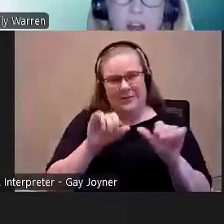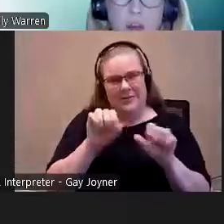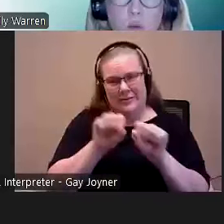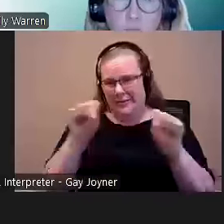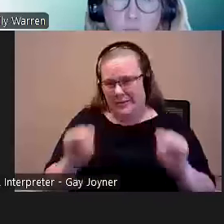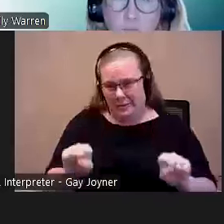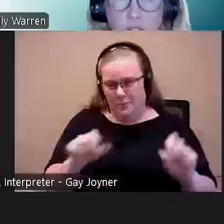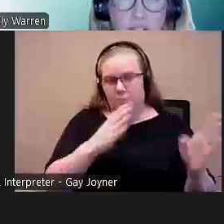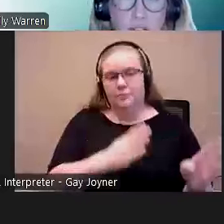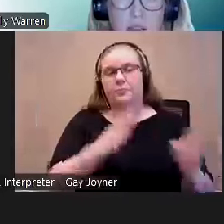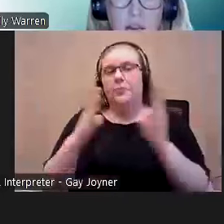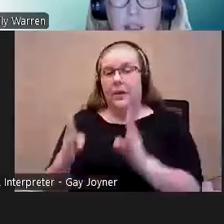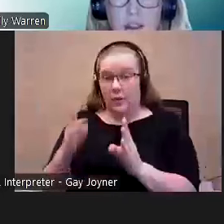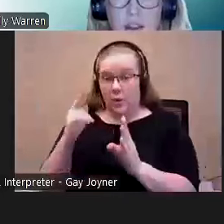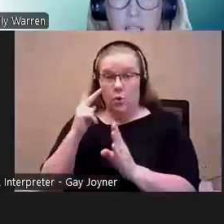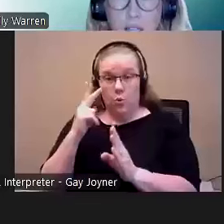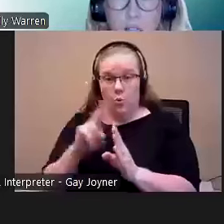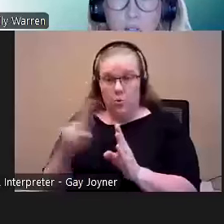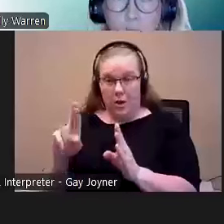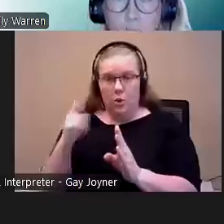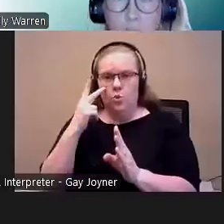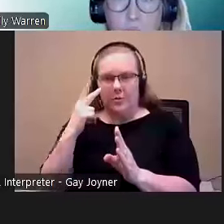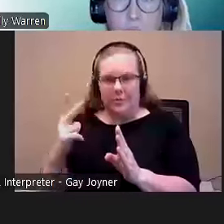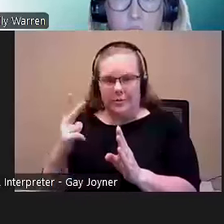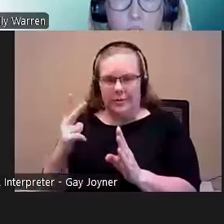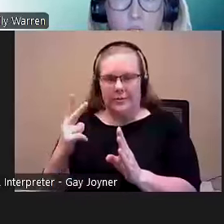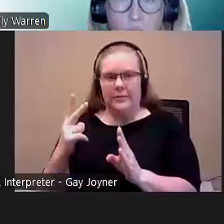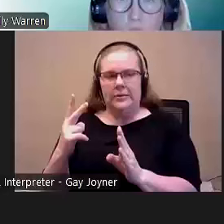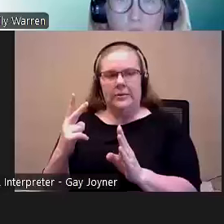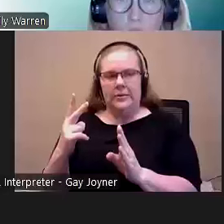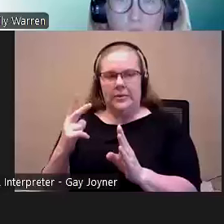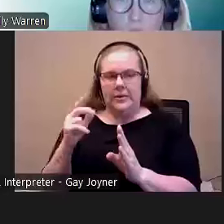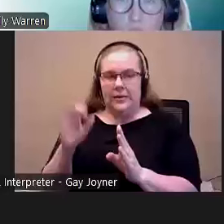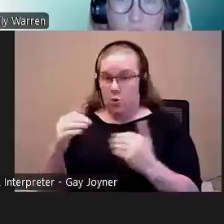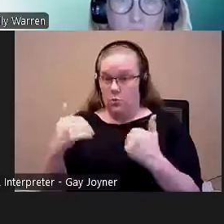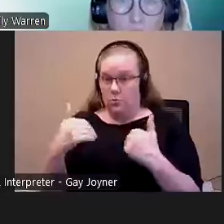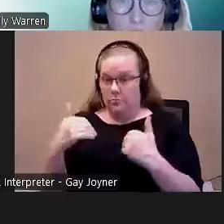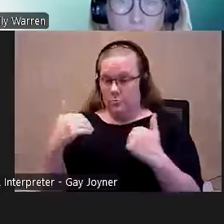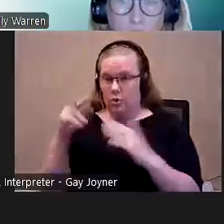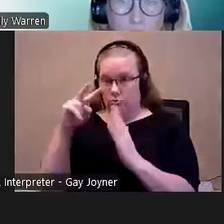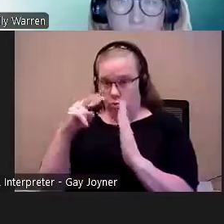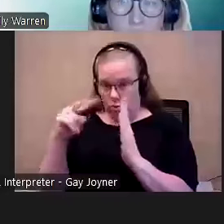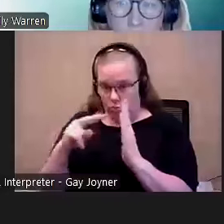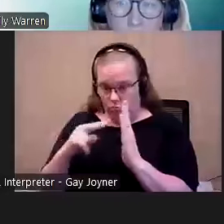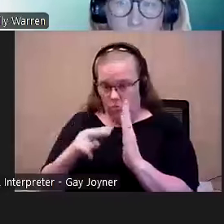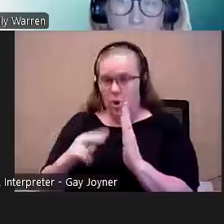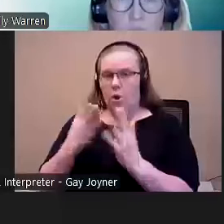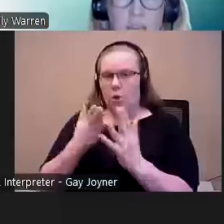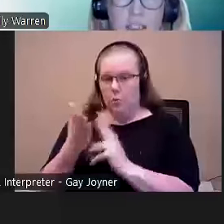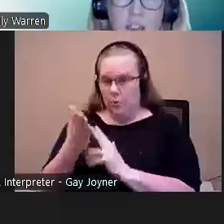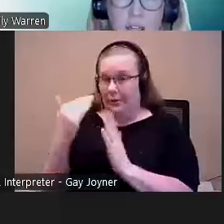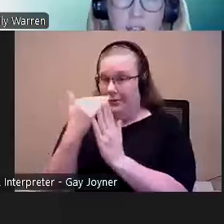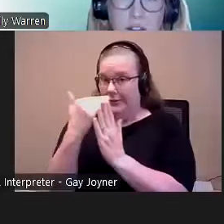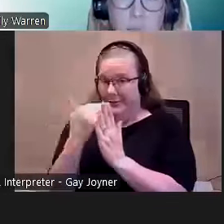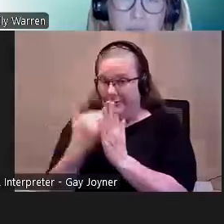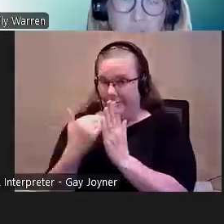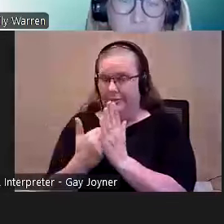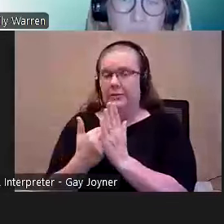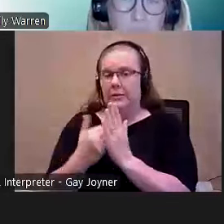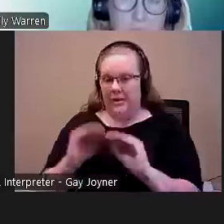the right, you can see that, if you look through this list, it is clear the PHA has